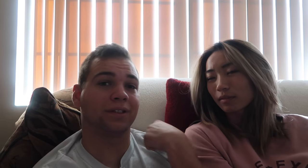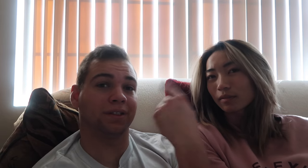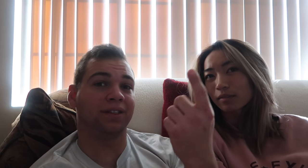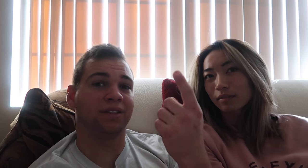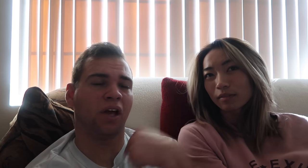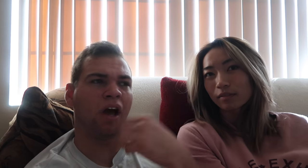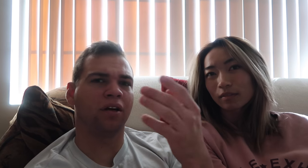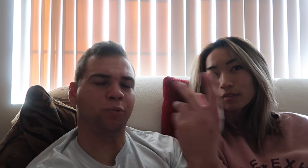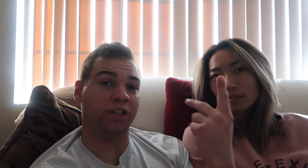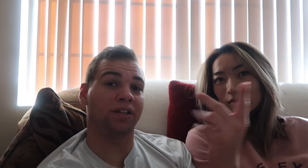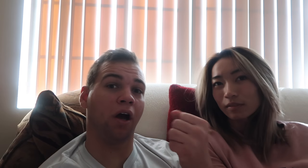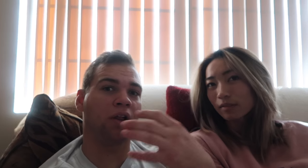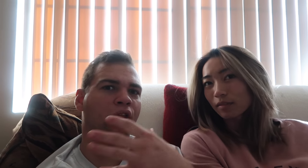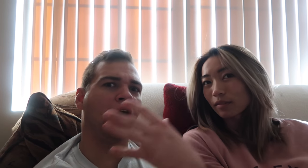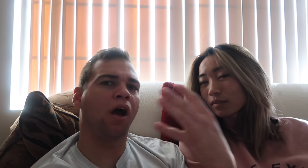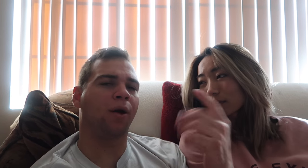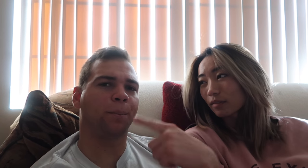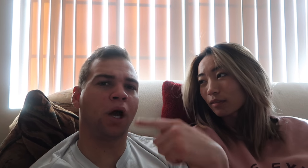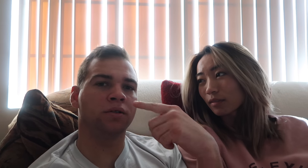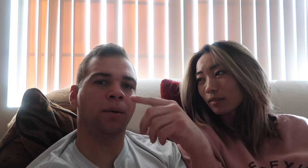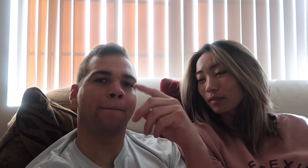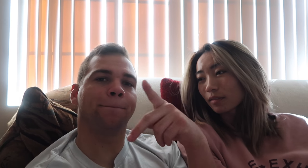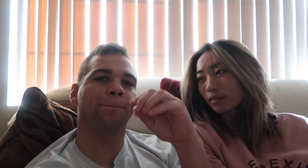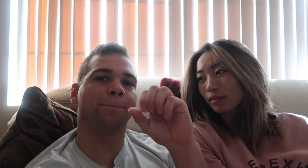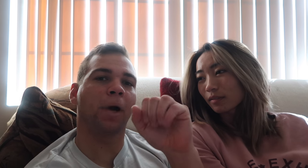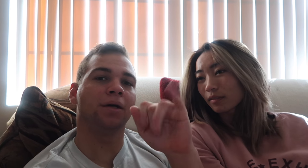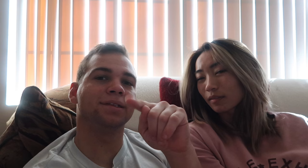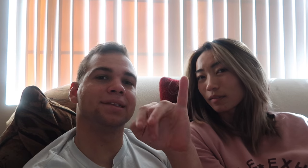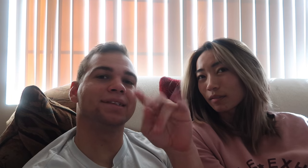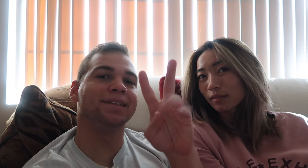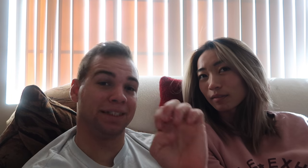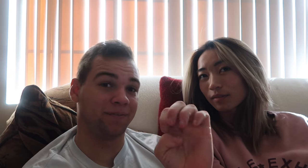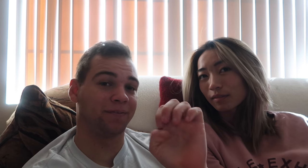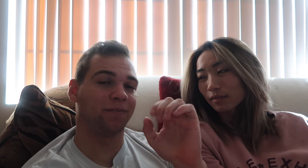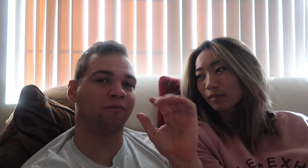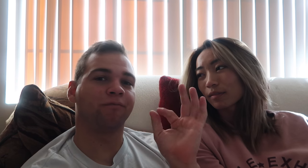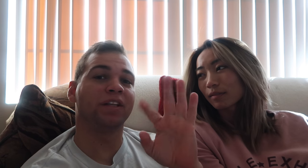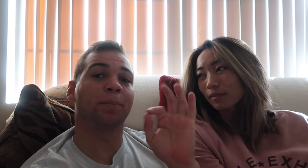so since we got alot of of positive feedback